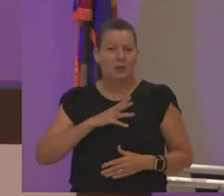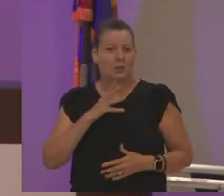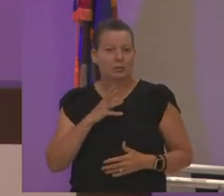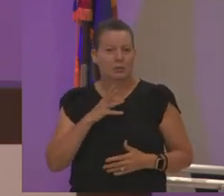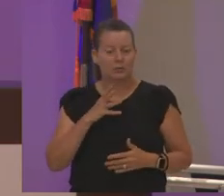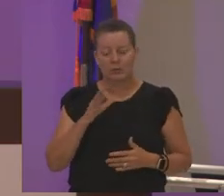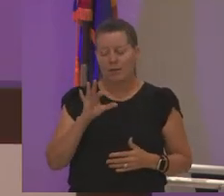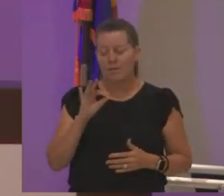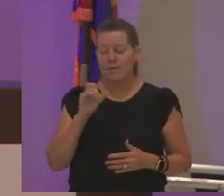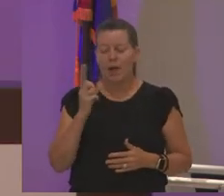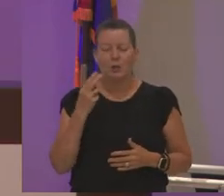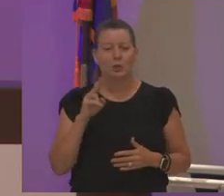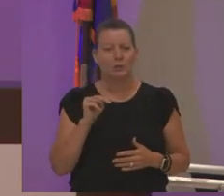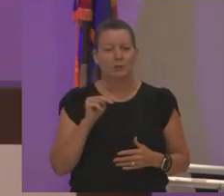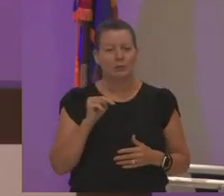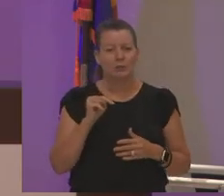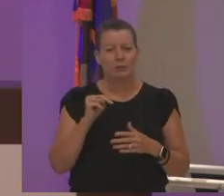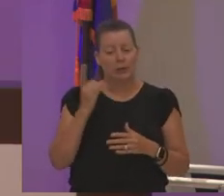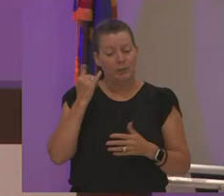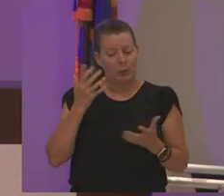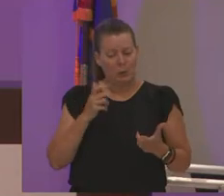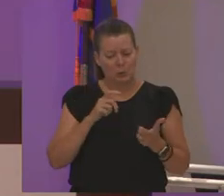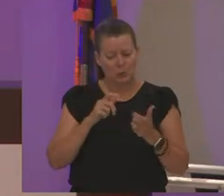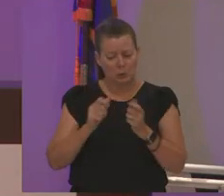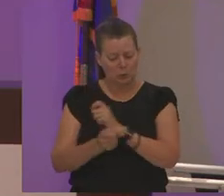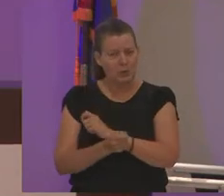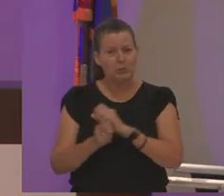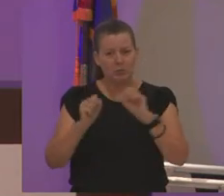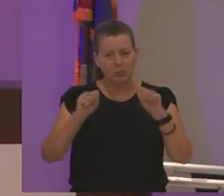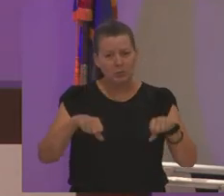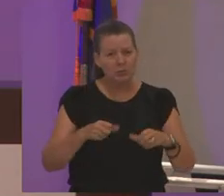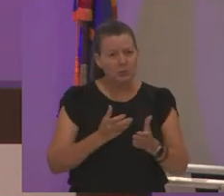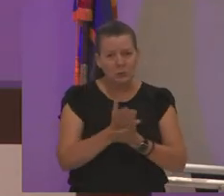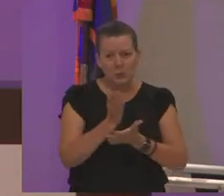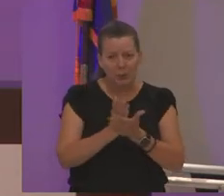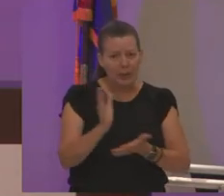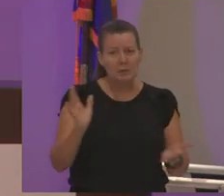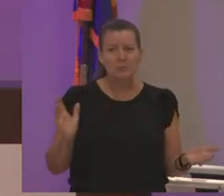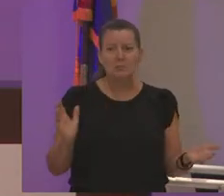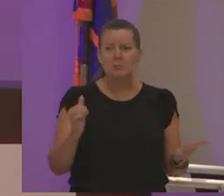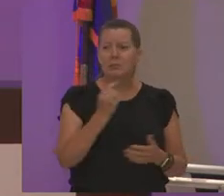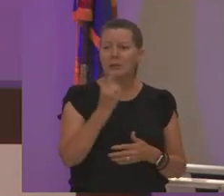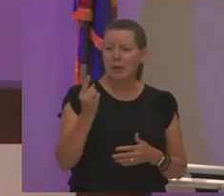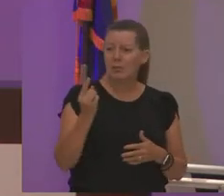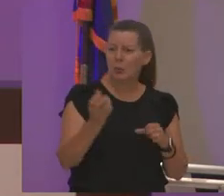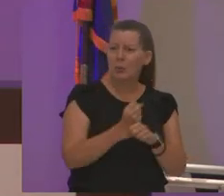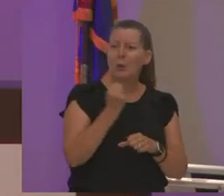you know that's really okay right that's really okay everyone wins everyone wins